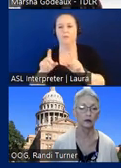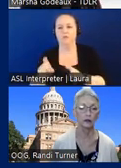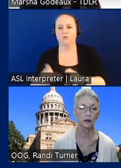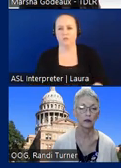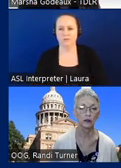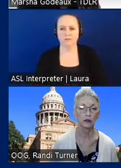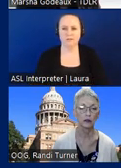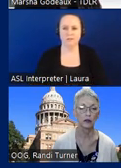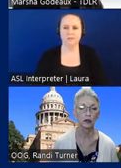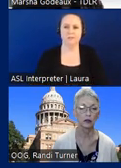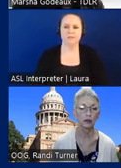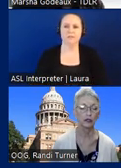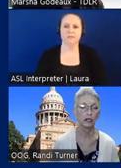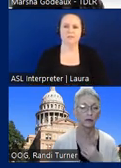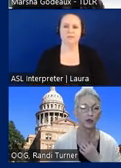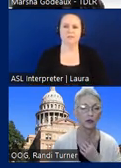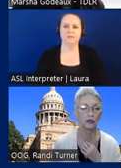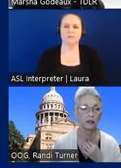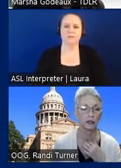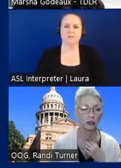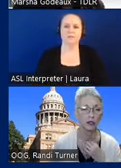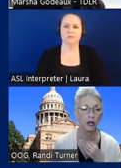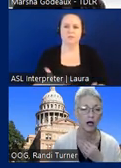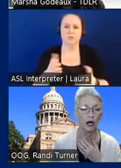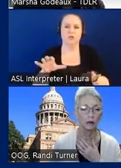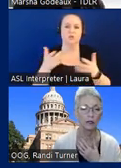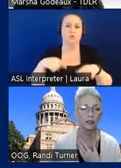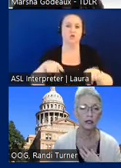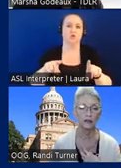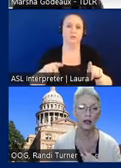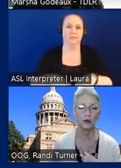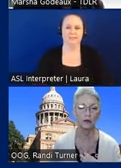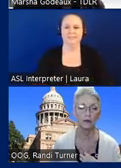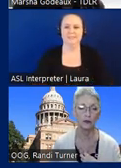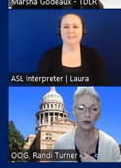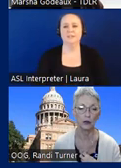okay and you wanted to take them during the session sure sure yeah clarify further